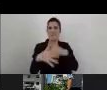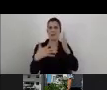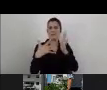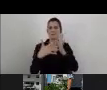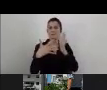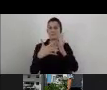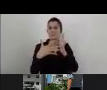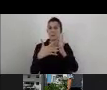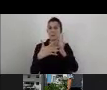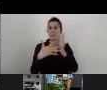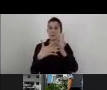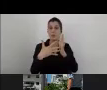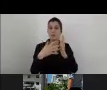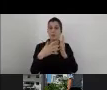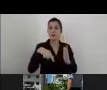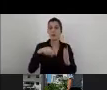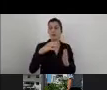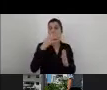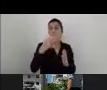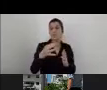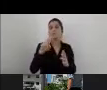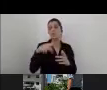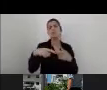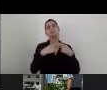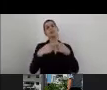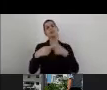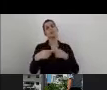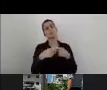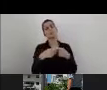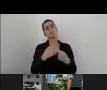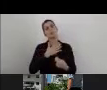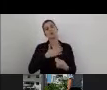There are some organizations that want only the minimum standards.